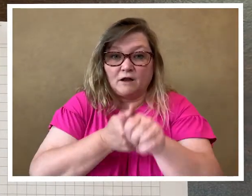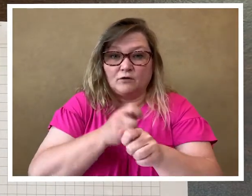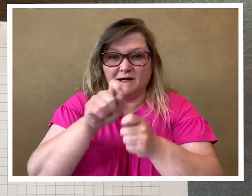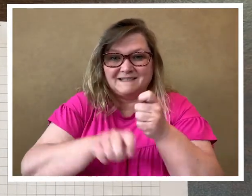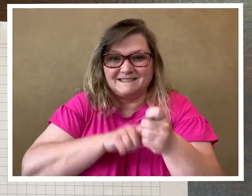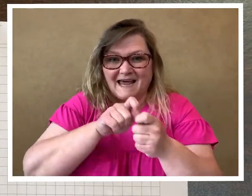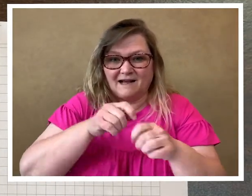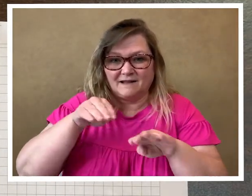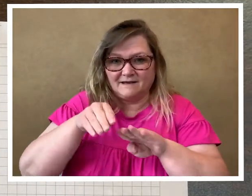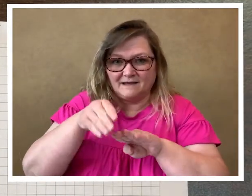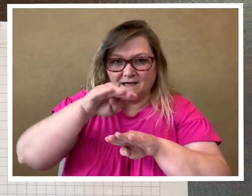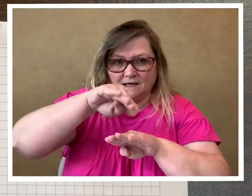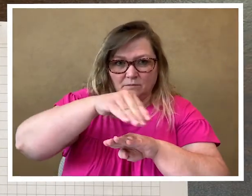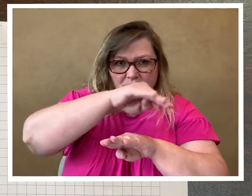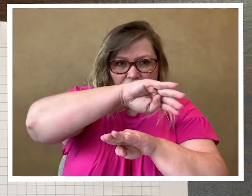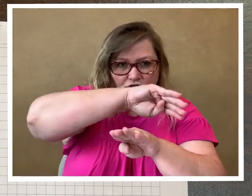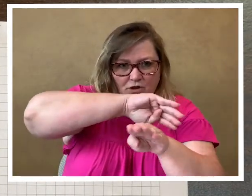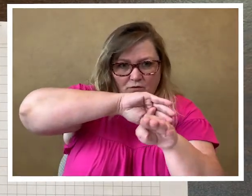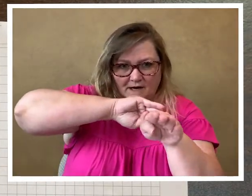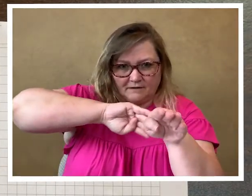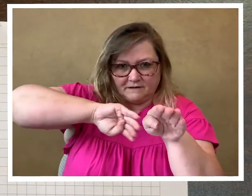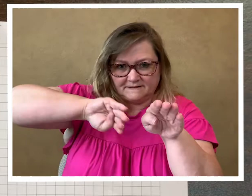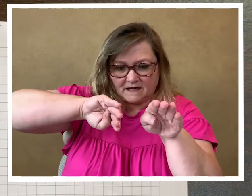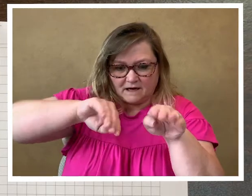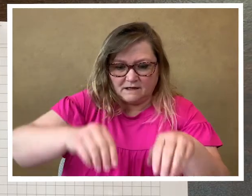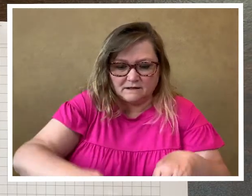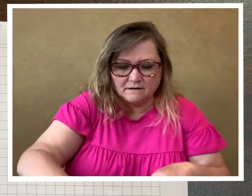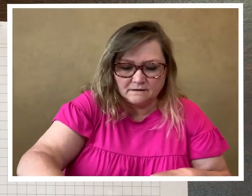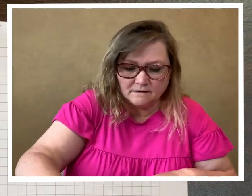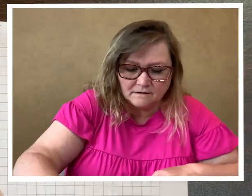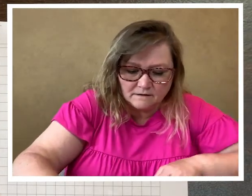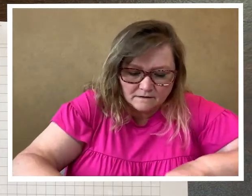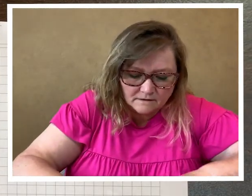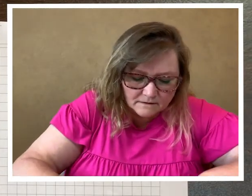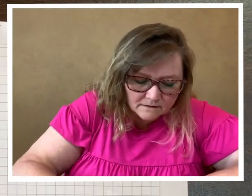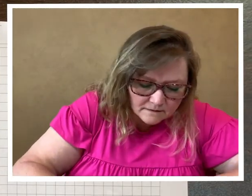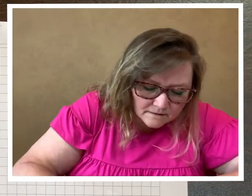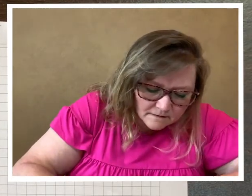exactly the image around the side.